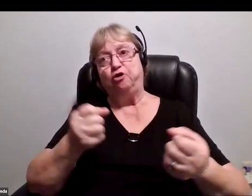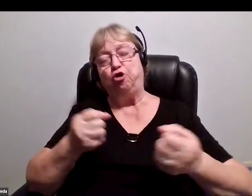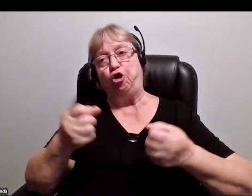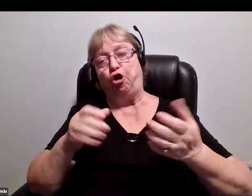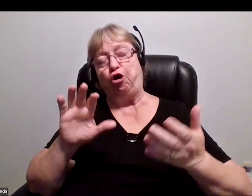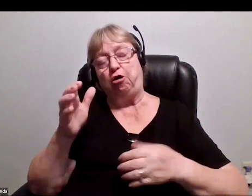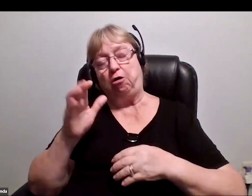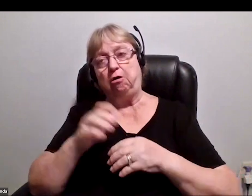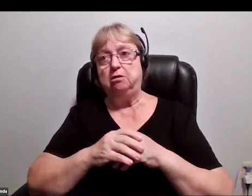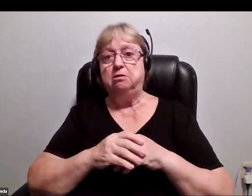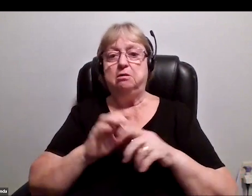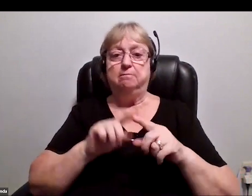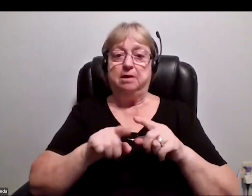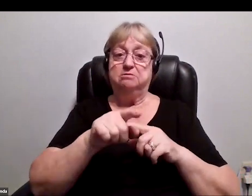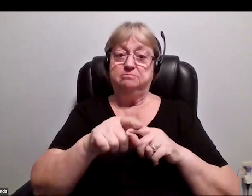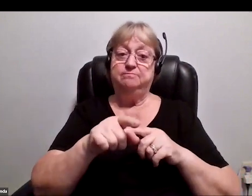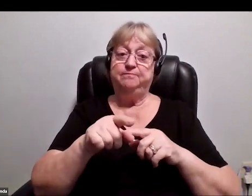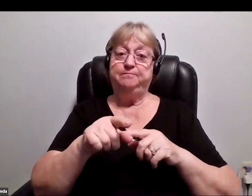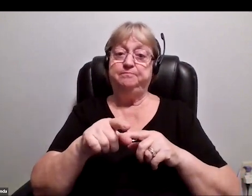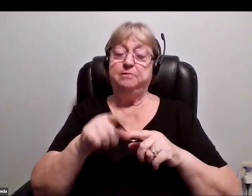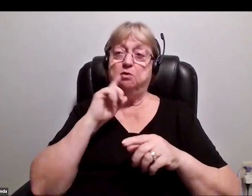This was an Earth-observing satellite that,